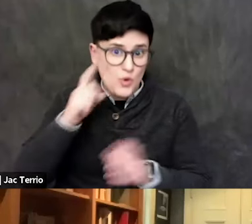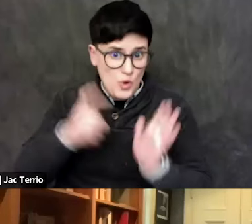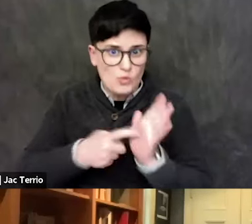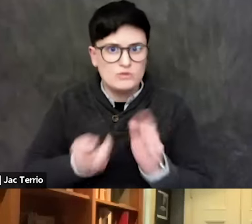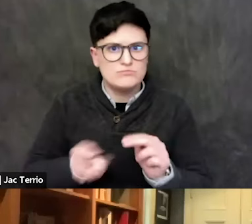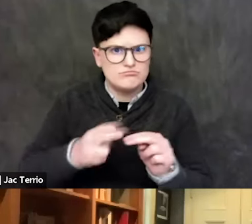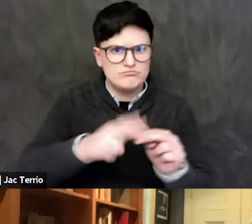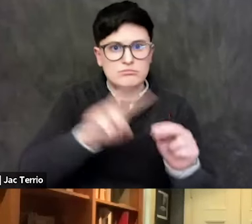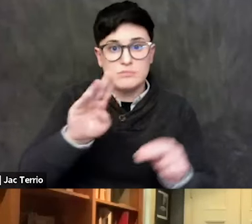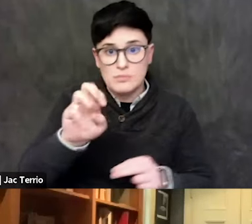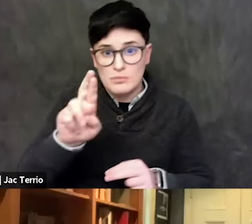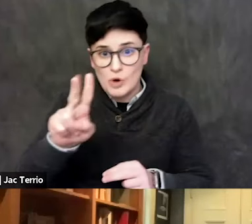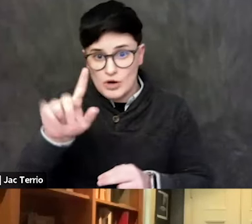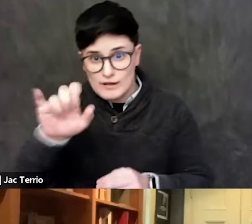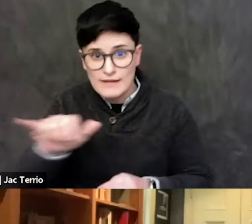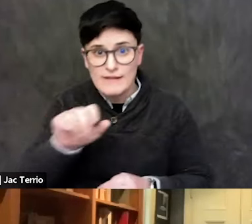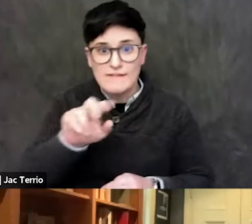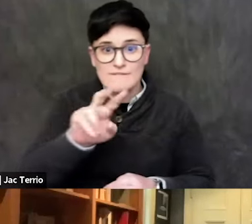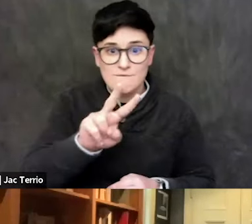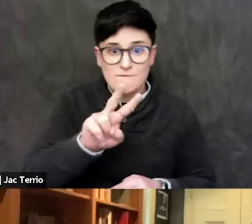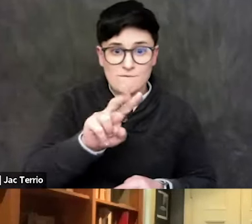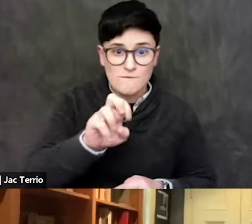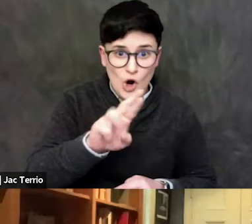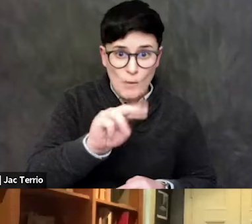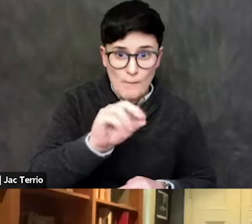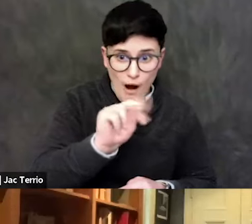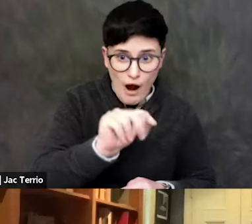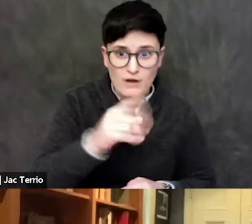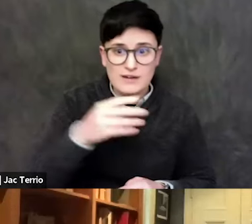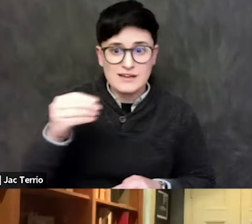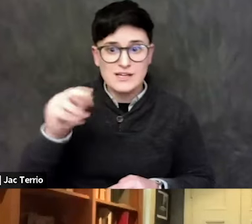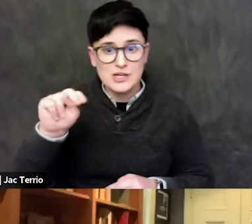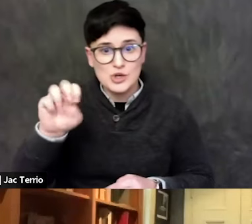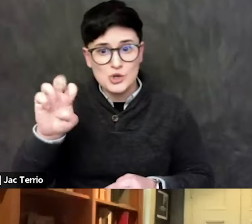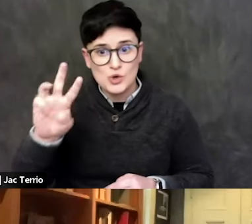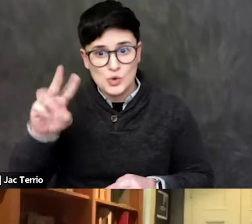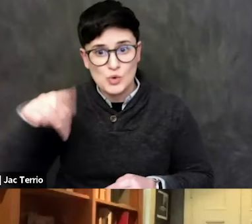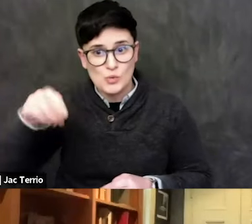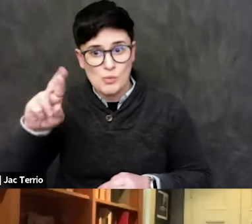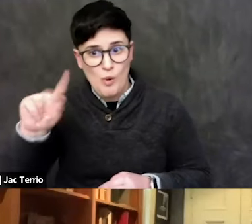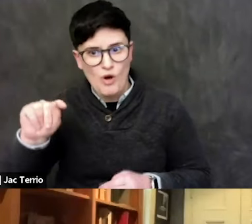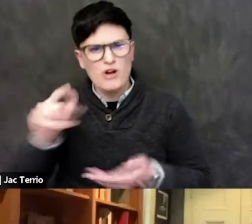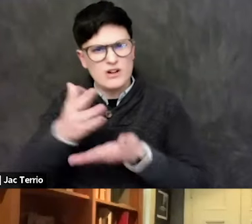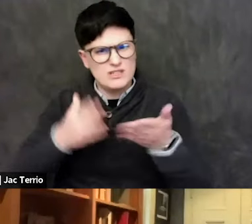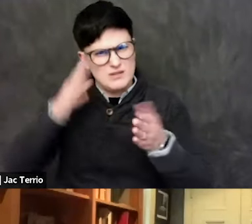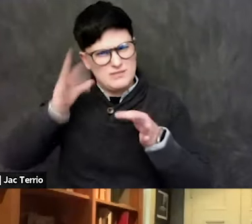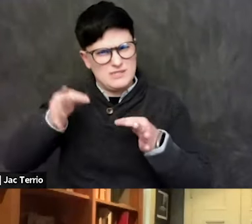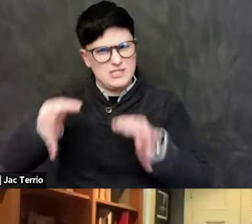and New Paltz some decisions to exclude Zionists from spaces, like climate change,